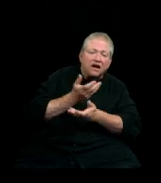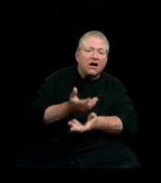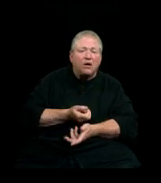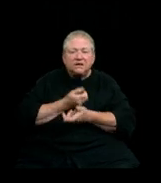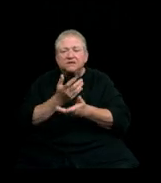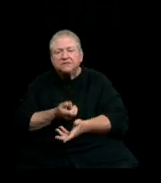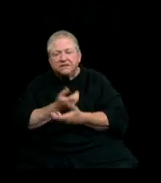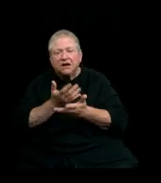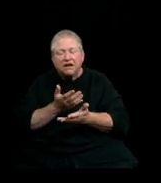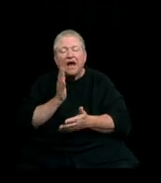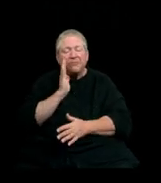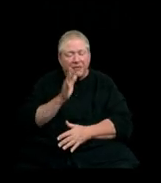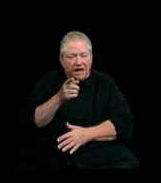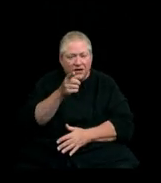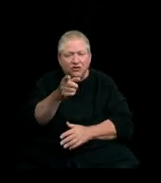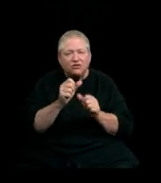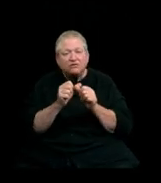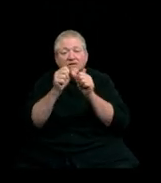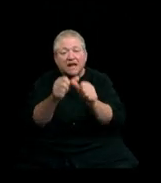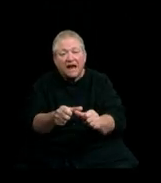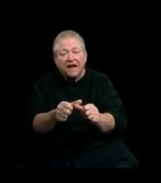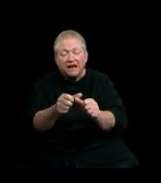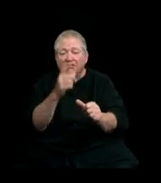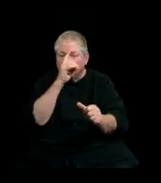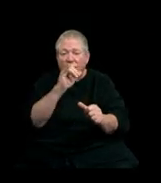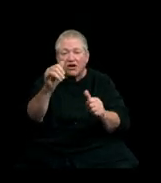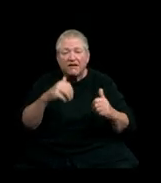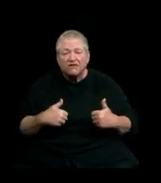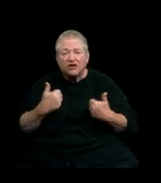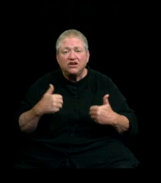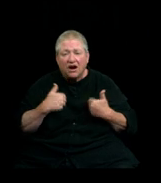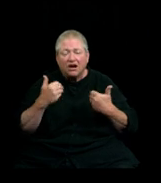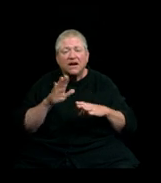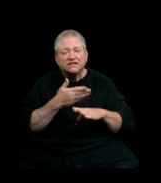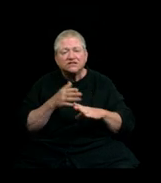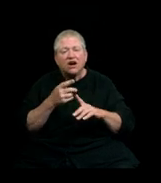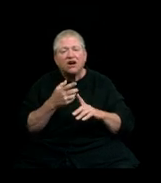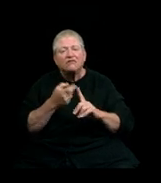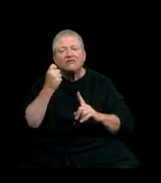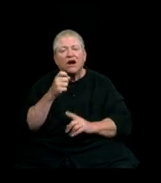and may you stay forever young. That's a message from a song by Bob Dylan.